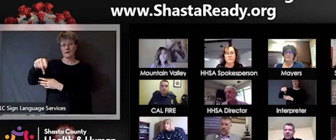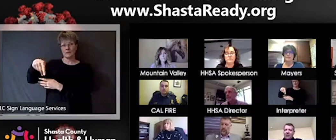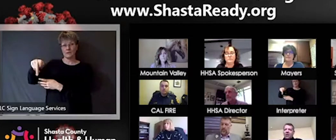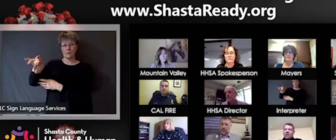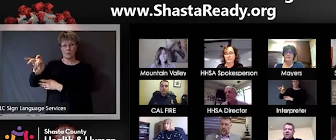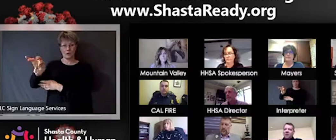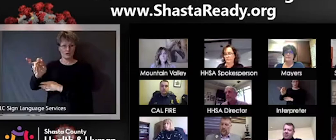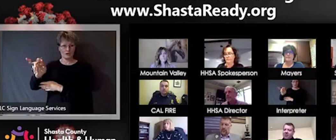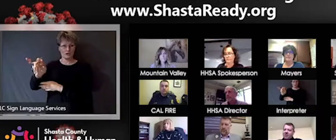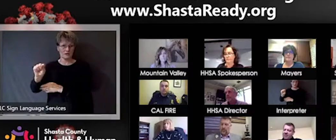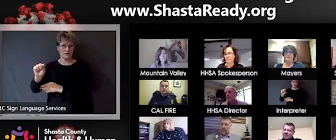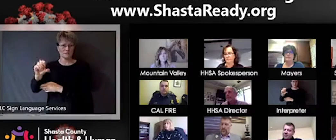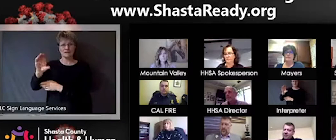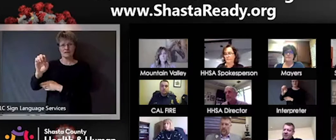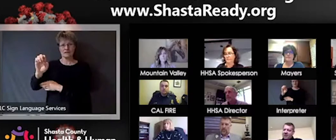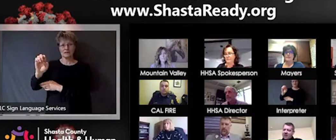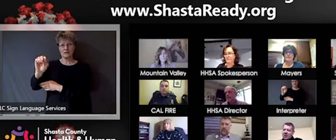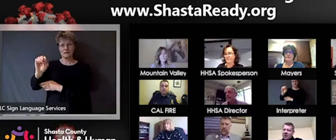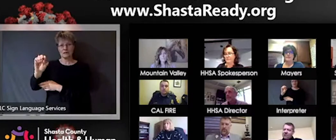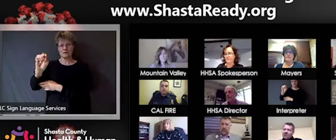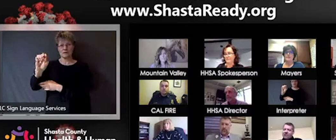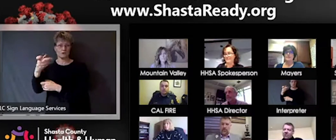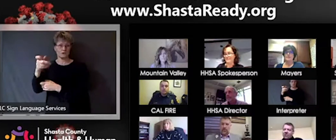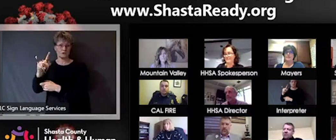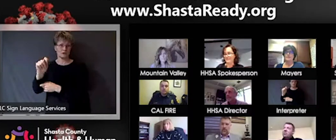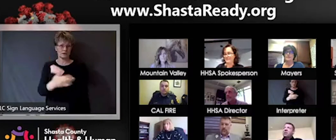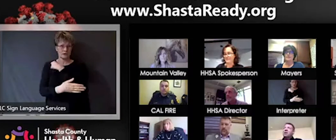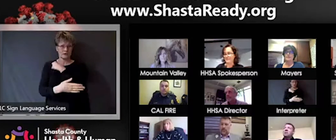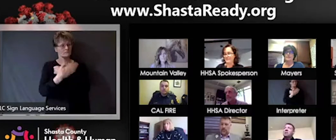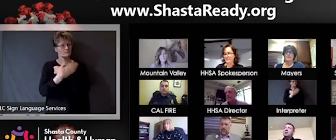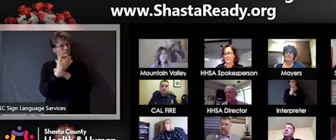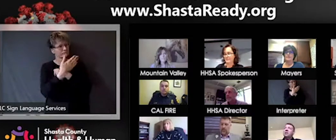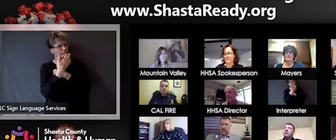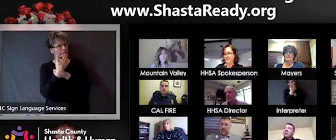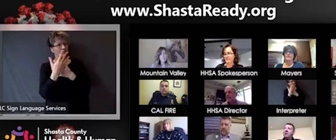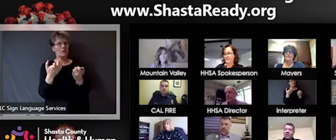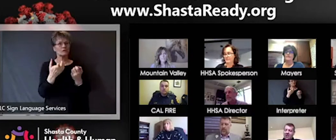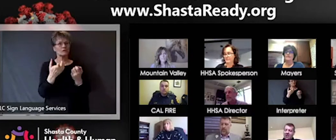Thanks, Kerry. I would just echo some of the things that were said earlier and